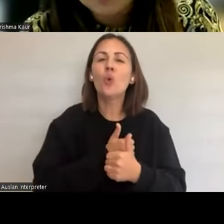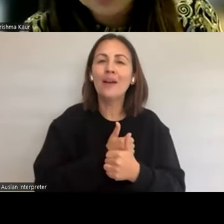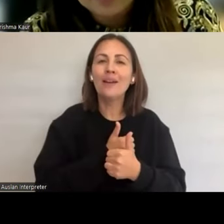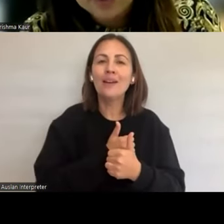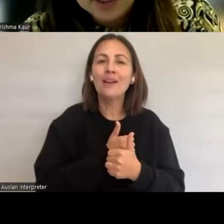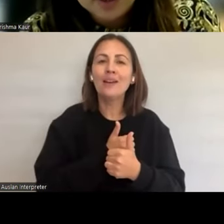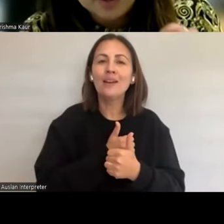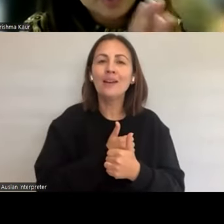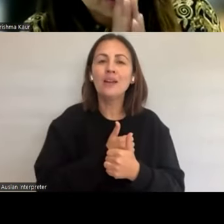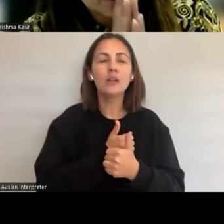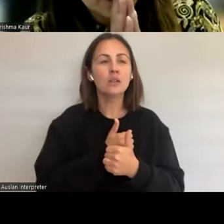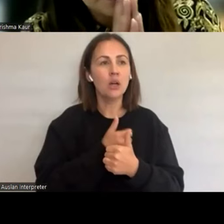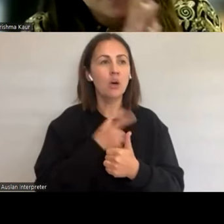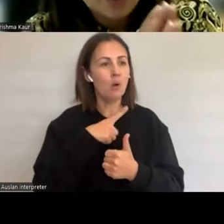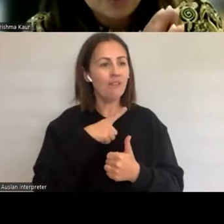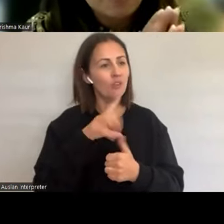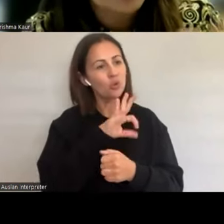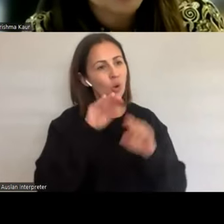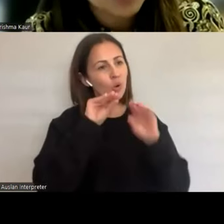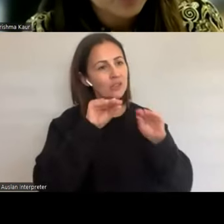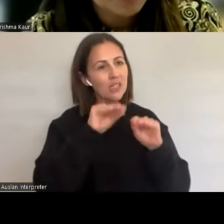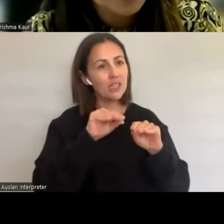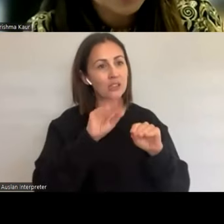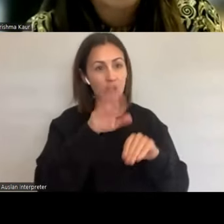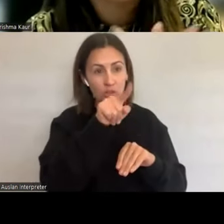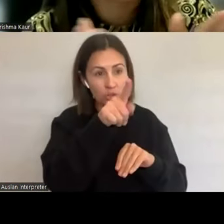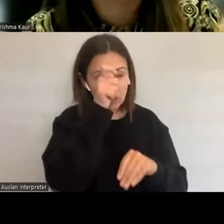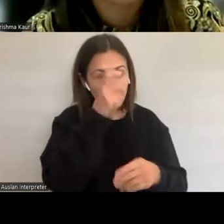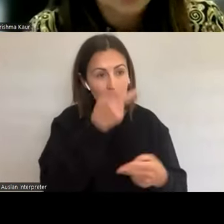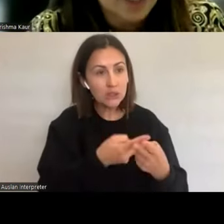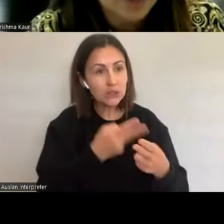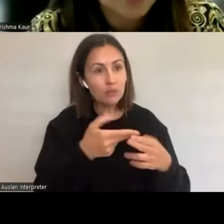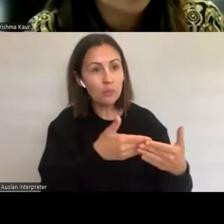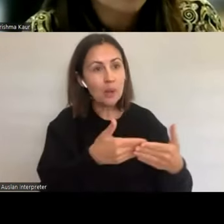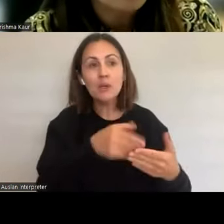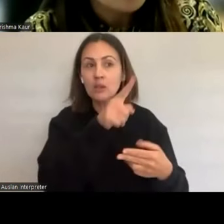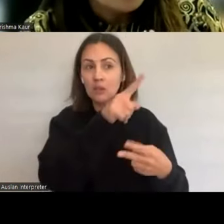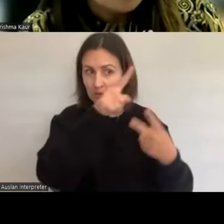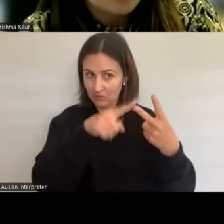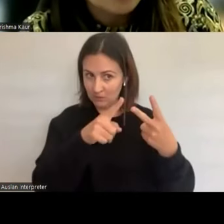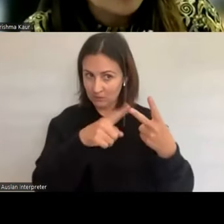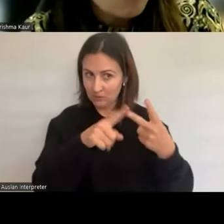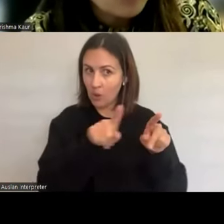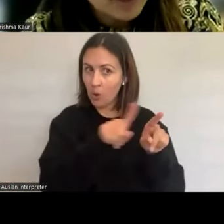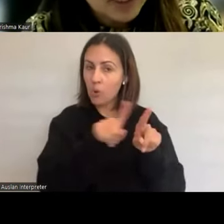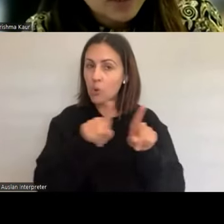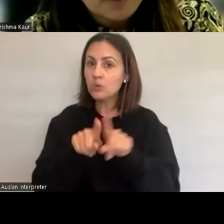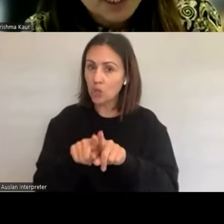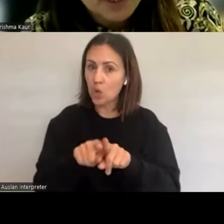terms of the you know pleasure that women get and how they can get or you know that all needs to be